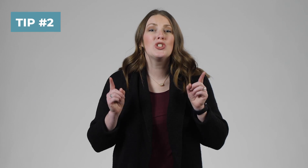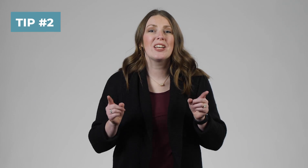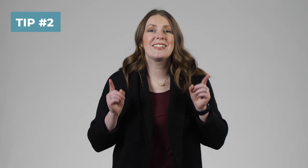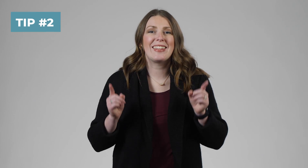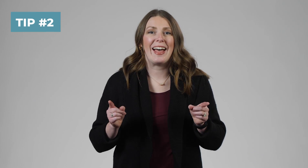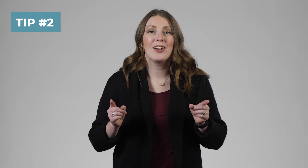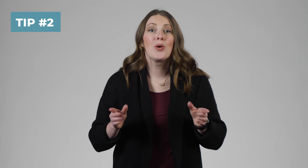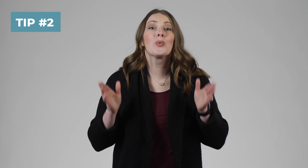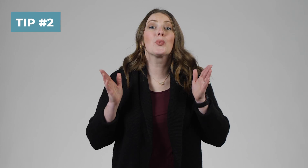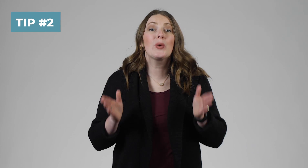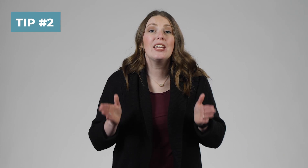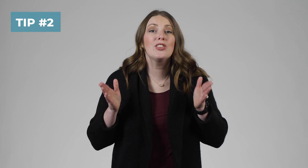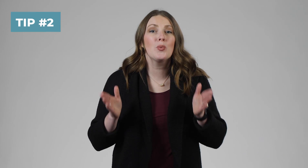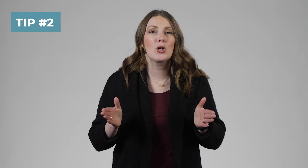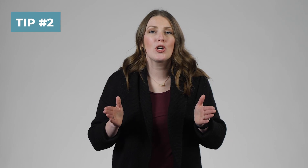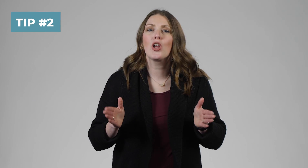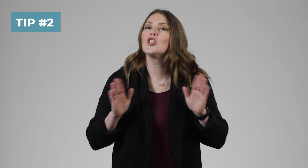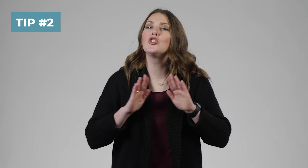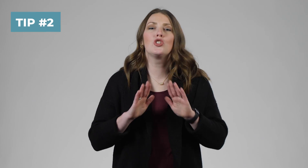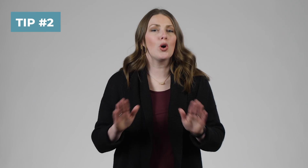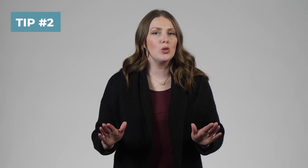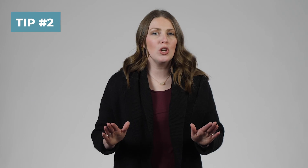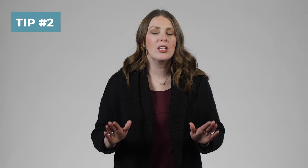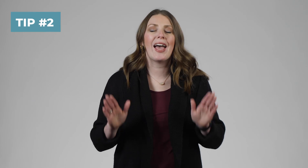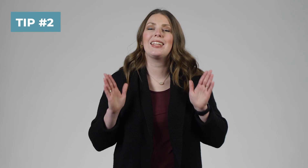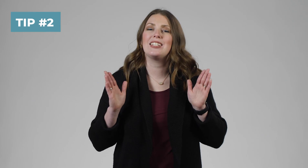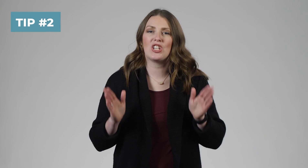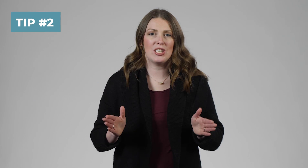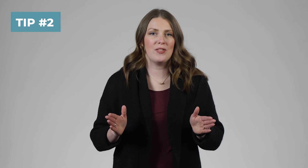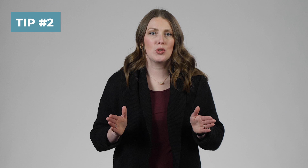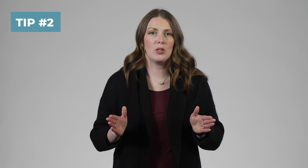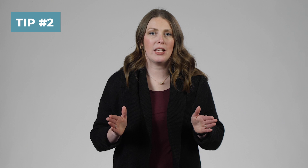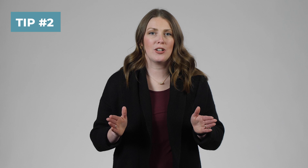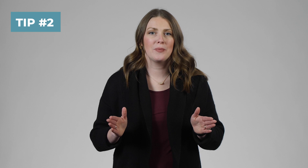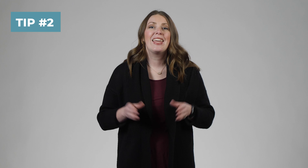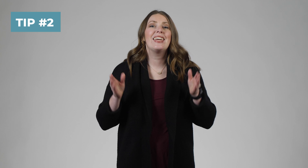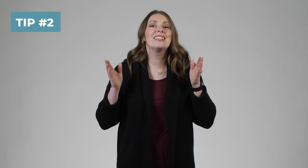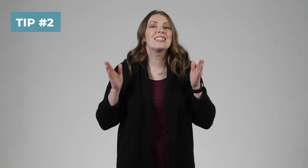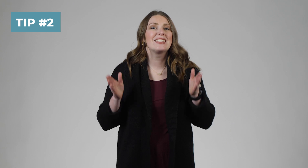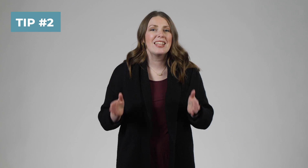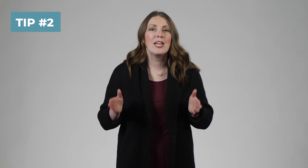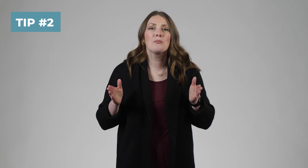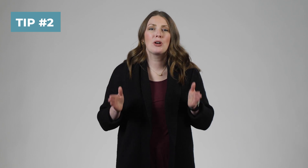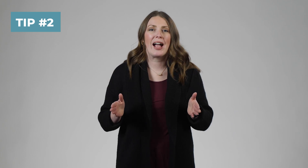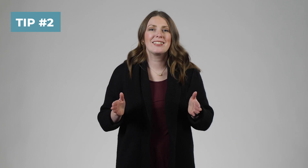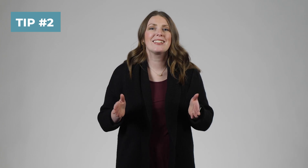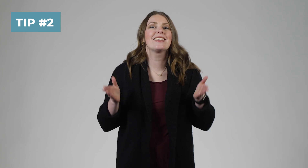just that read the word. Don't look at each individual letter. It is the same practice